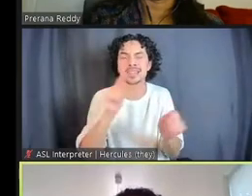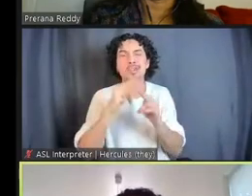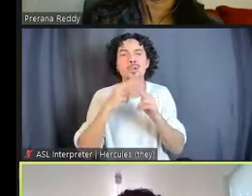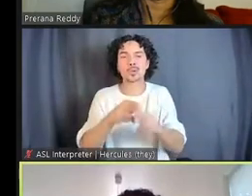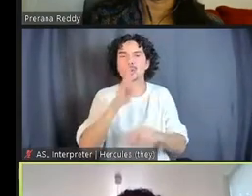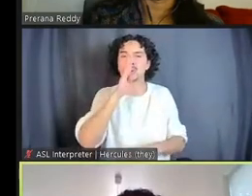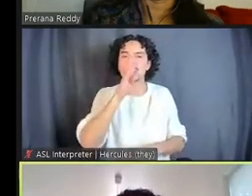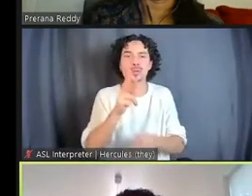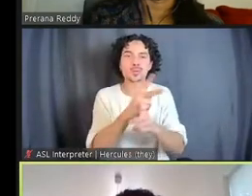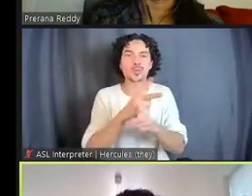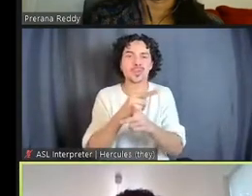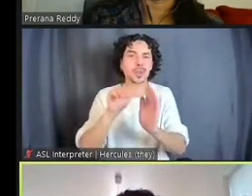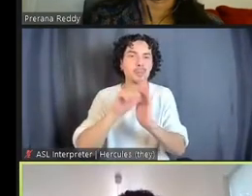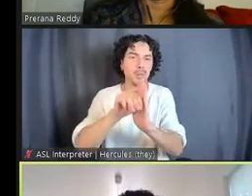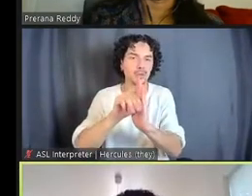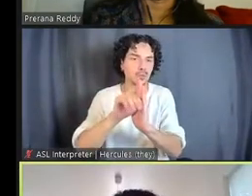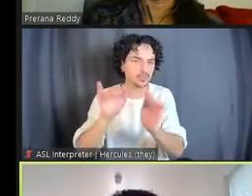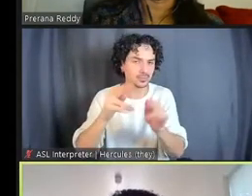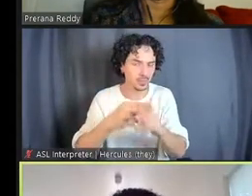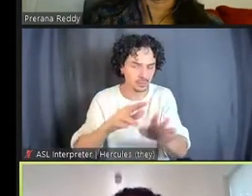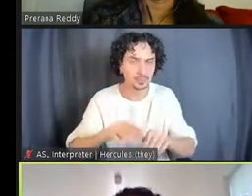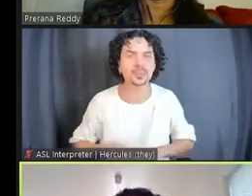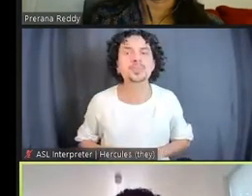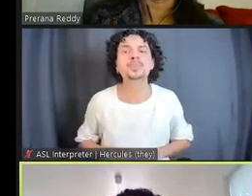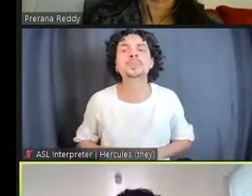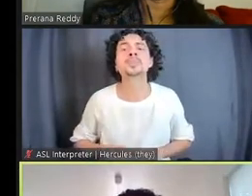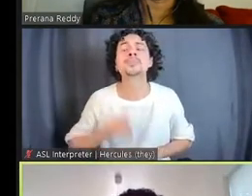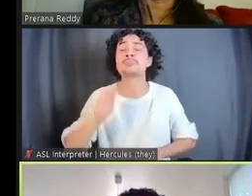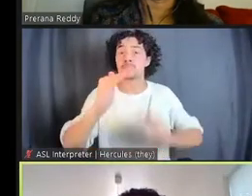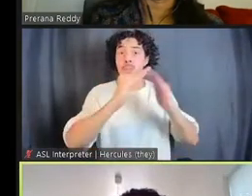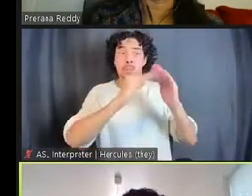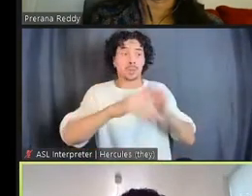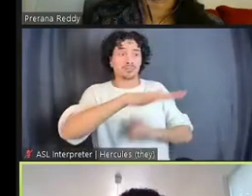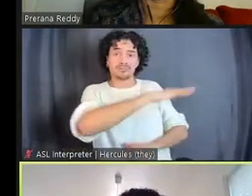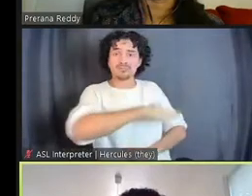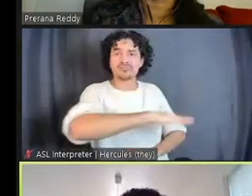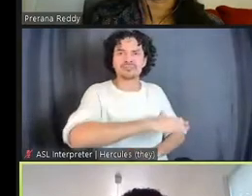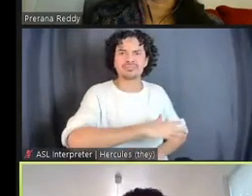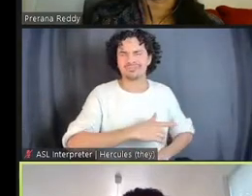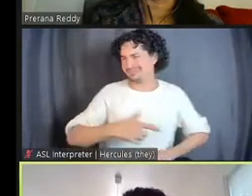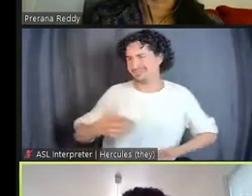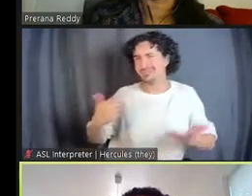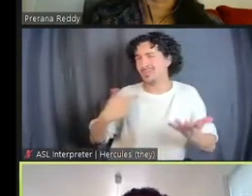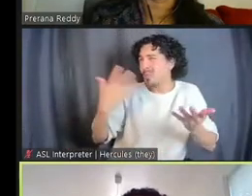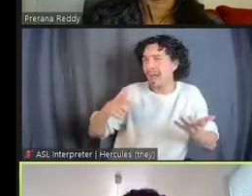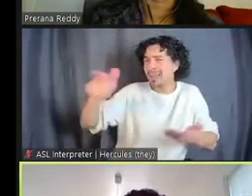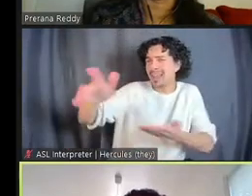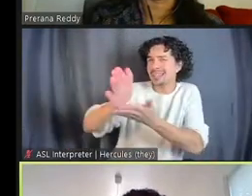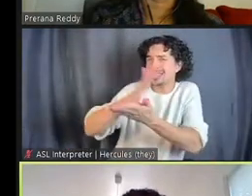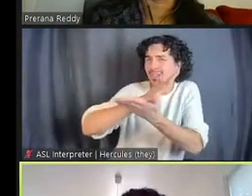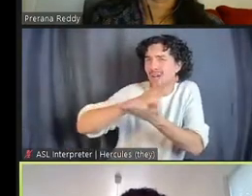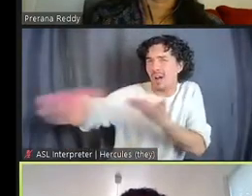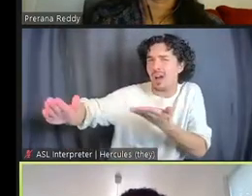And what we've done is said, "Look, the community wants these gone, right? We have to demolish all of these cells.